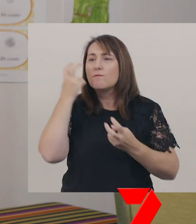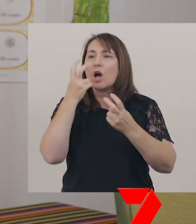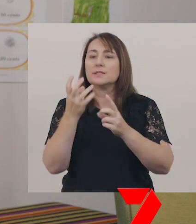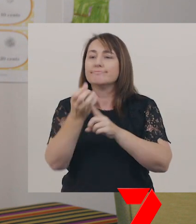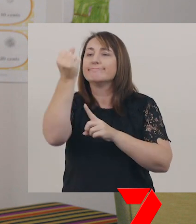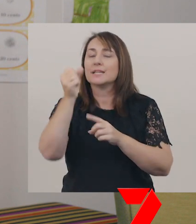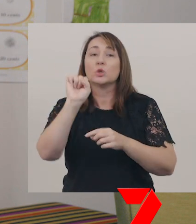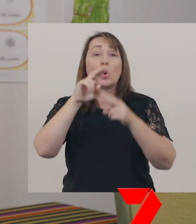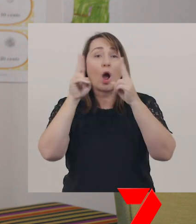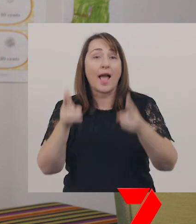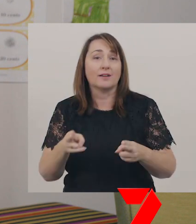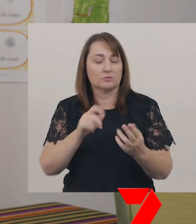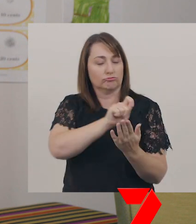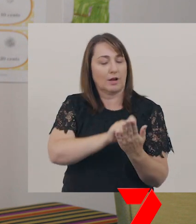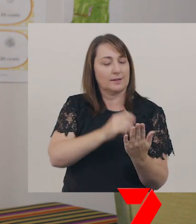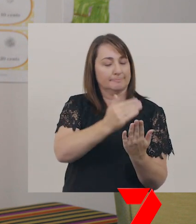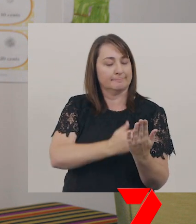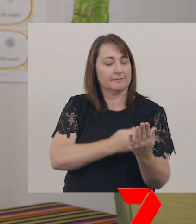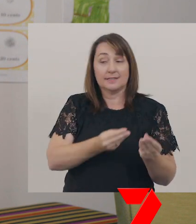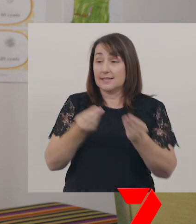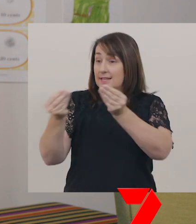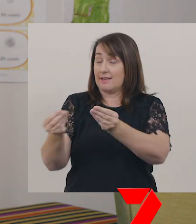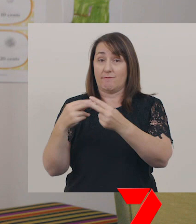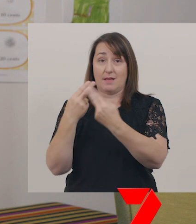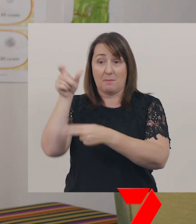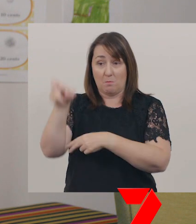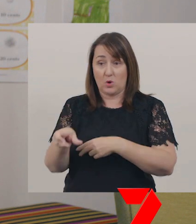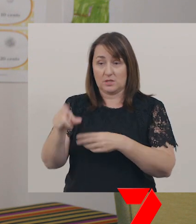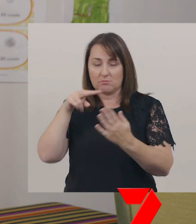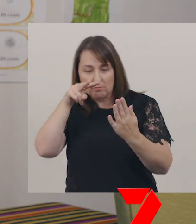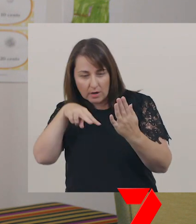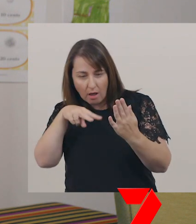Get someone in your family to follow them. They will give you the best type of feedback,